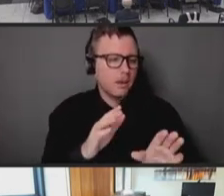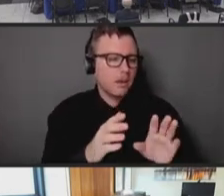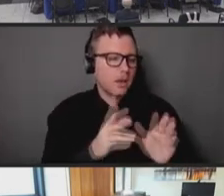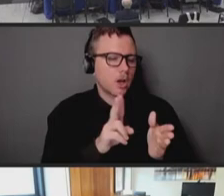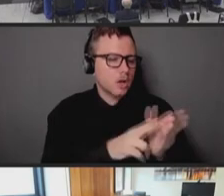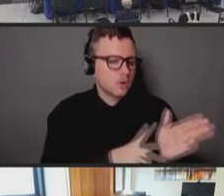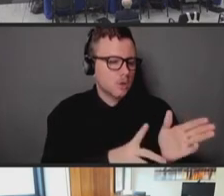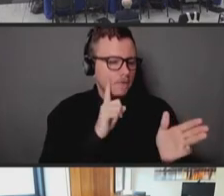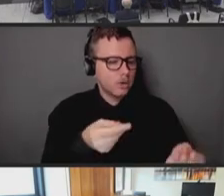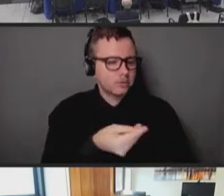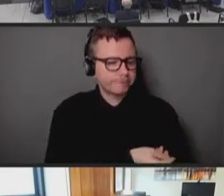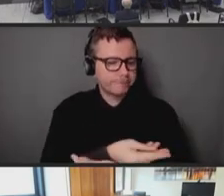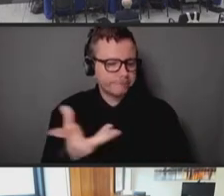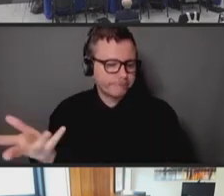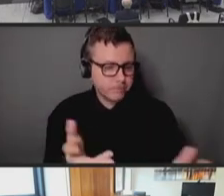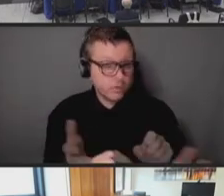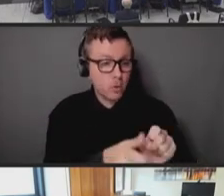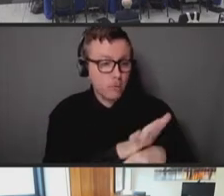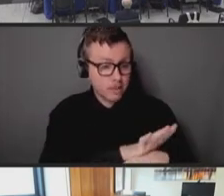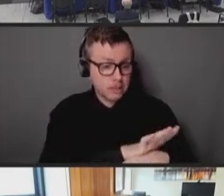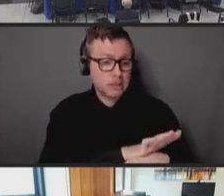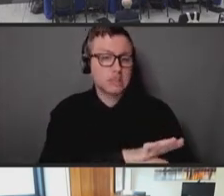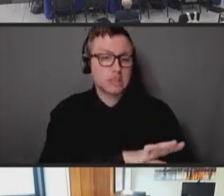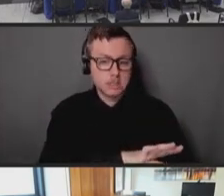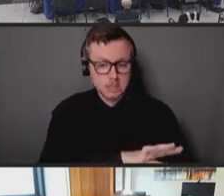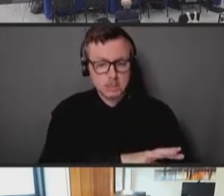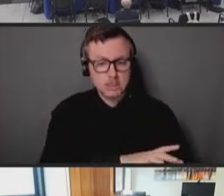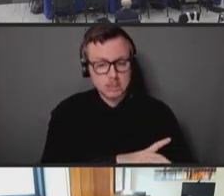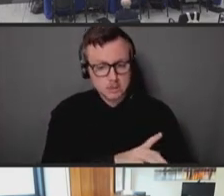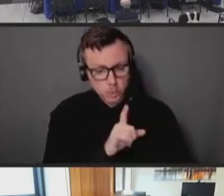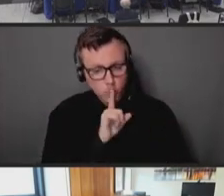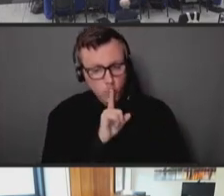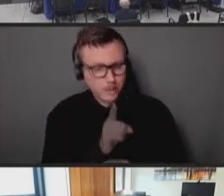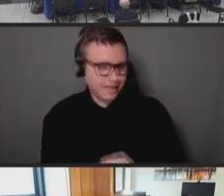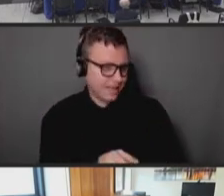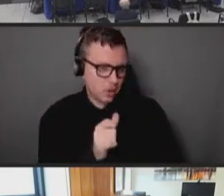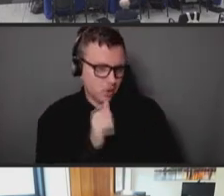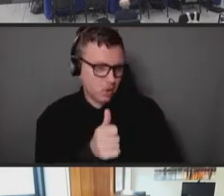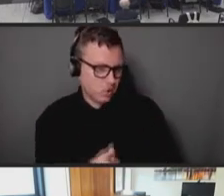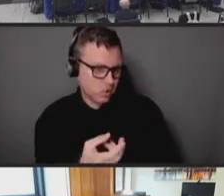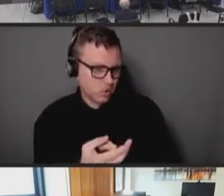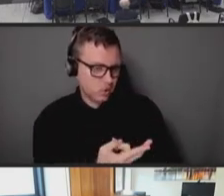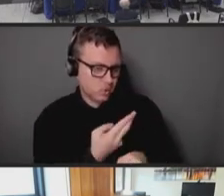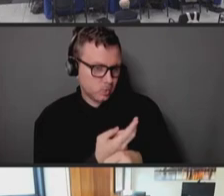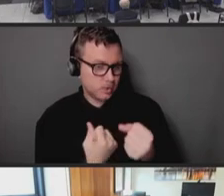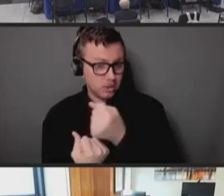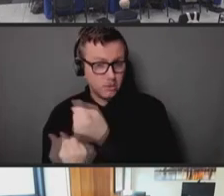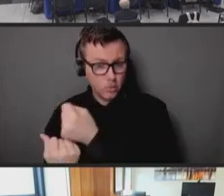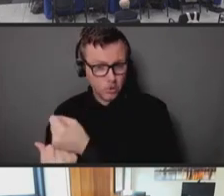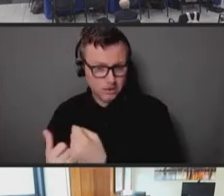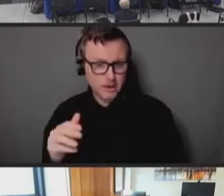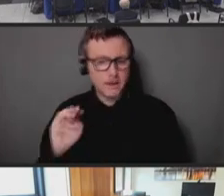distribution of vaccine for COVID actually could not be used to support a monkeypox response.